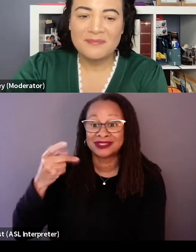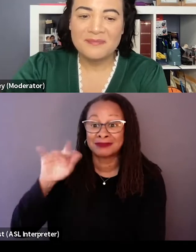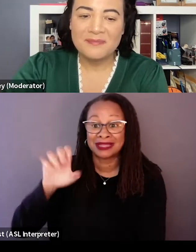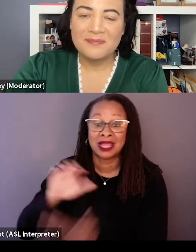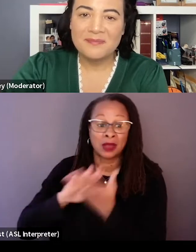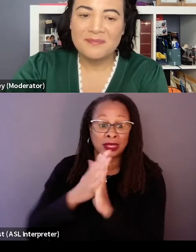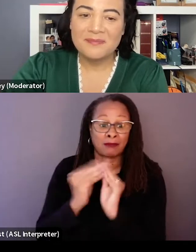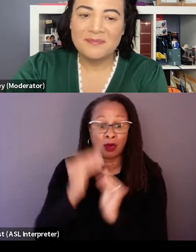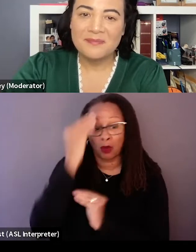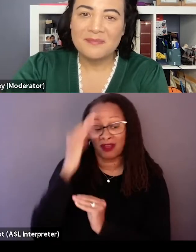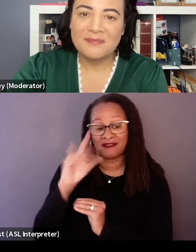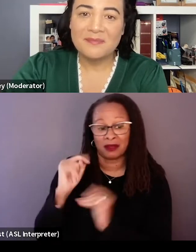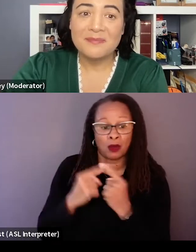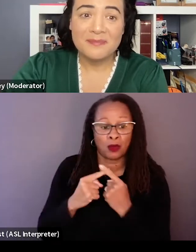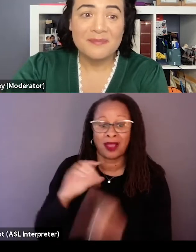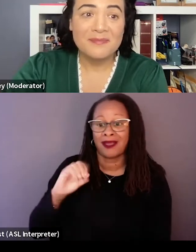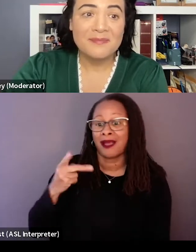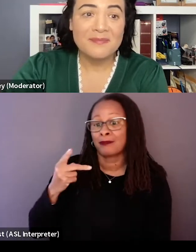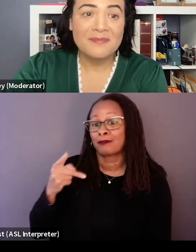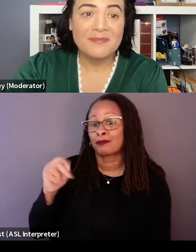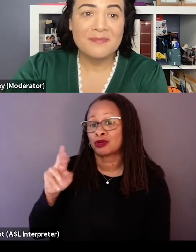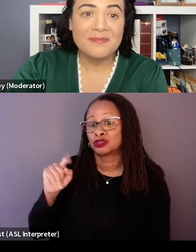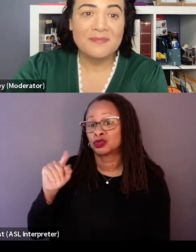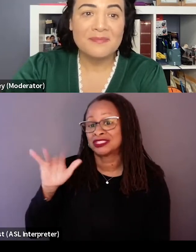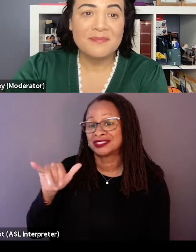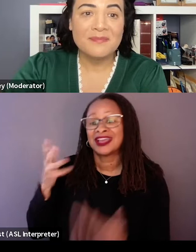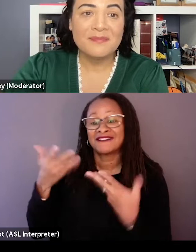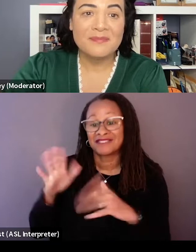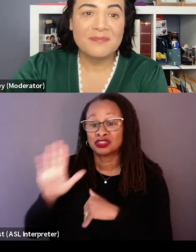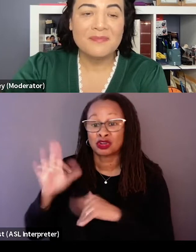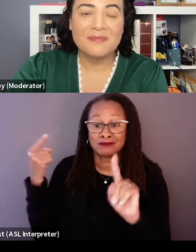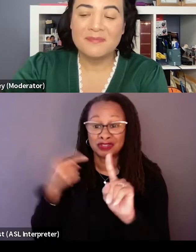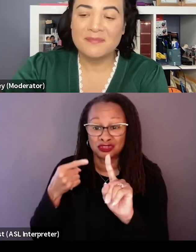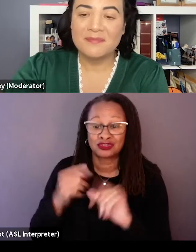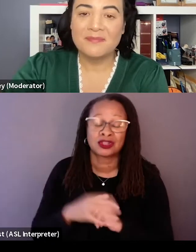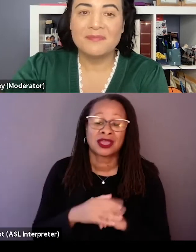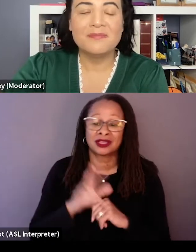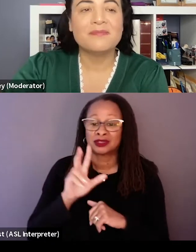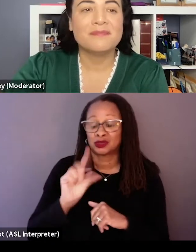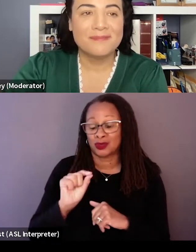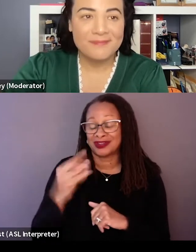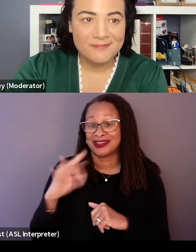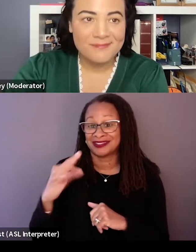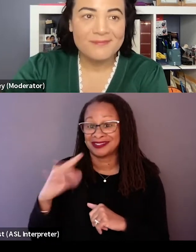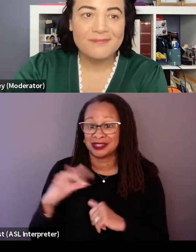when Opportunity finally finished her mission in 2019 and there was a tweet that went viral